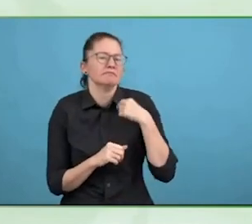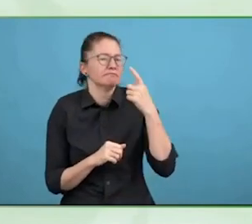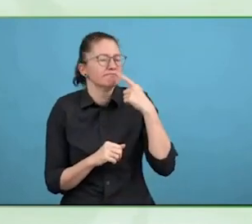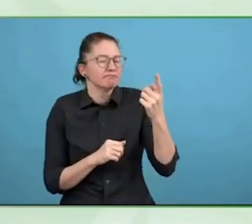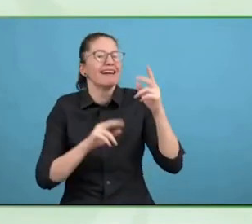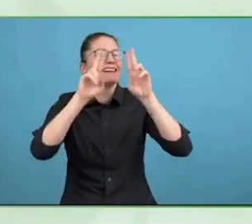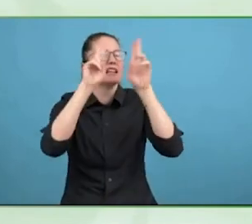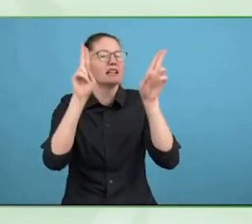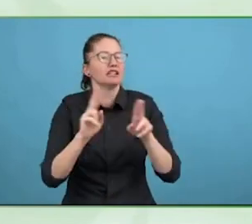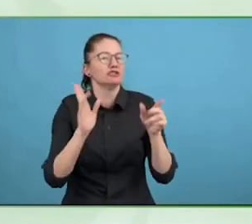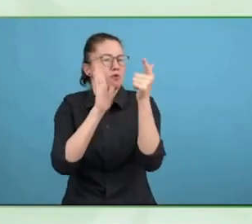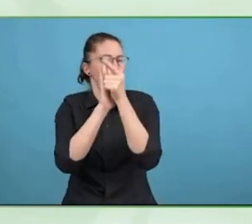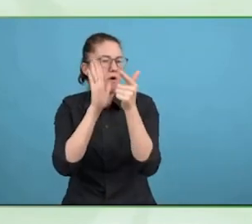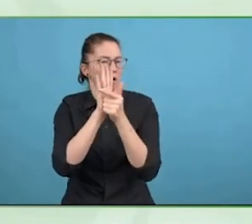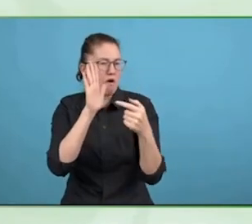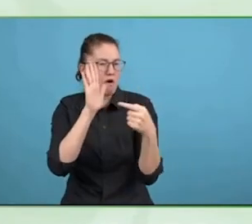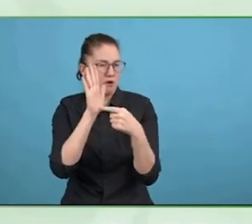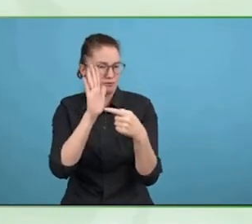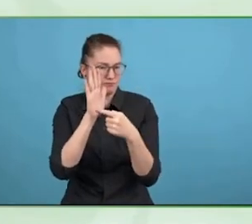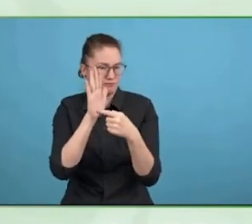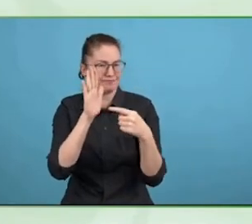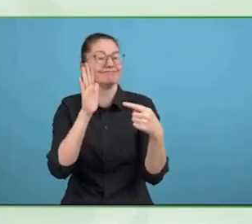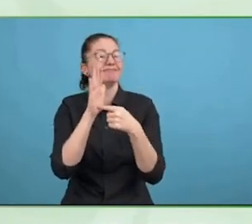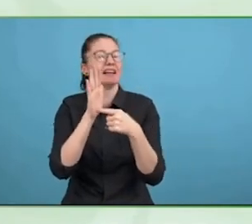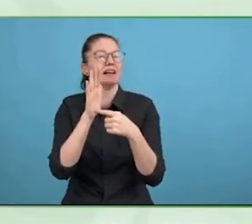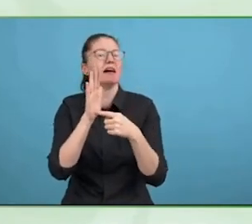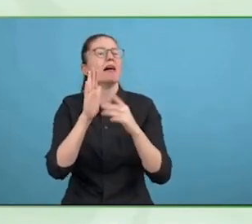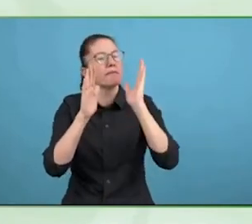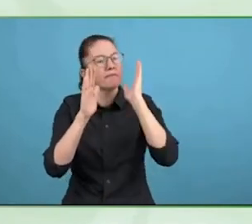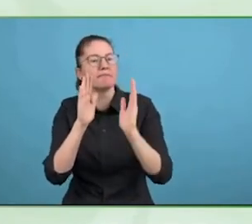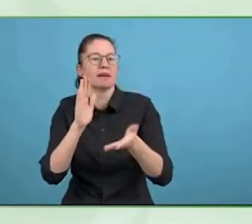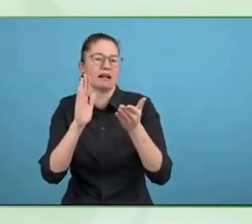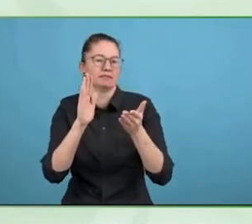So, yes, that is the answer, governments are supposed to provide